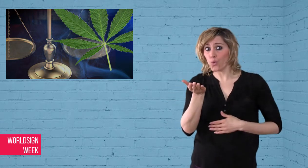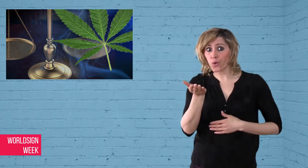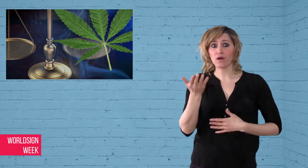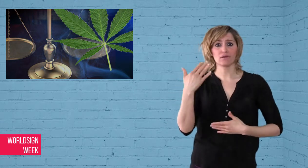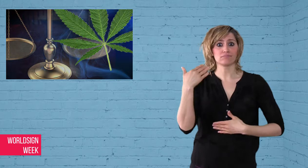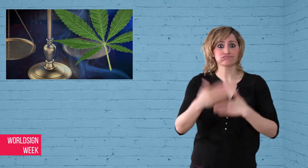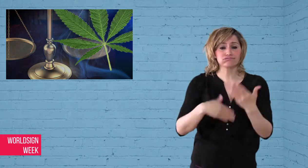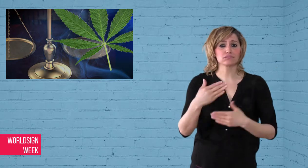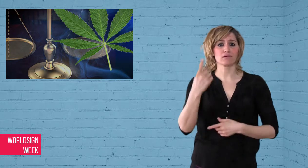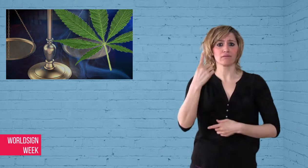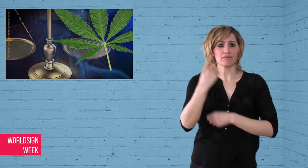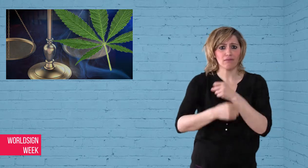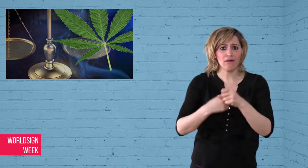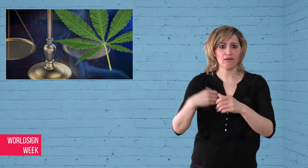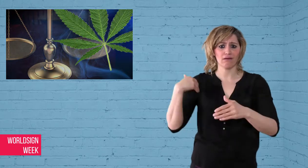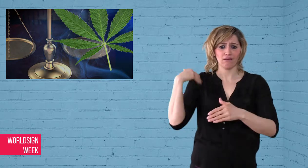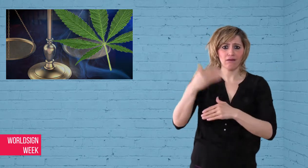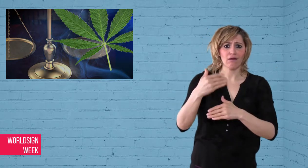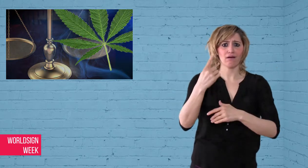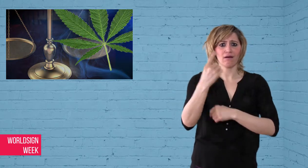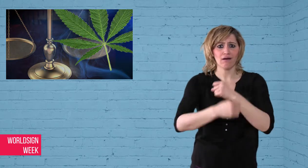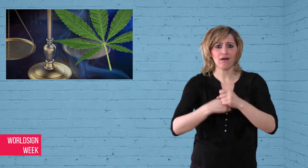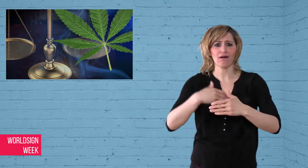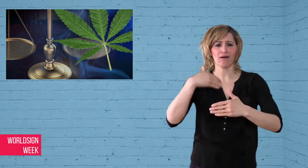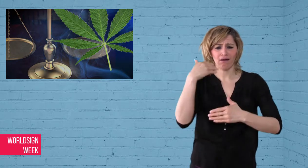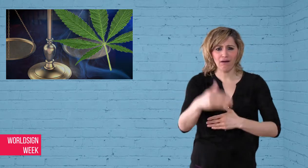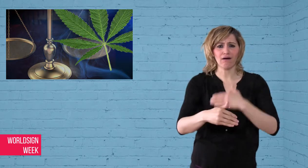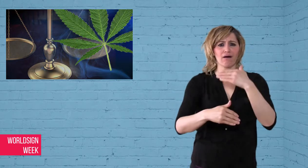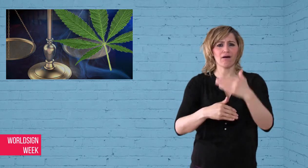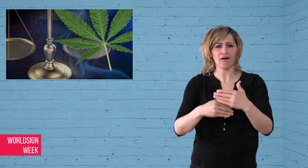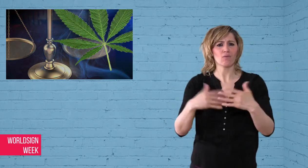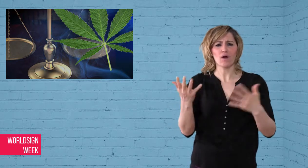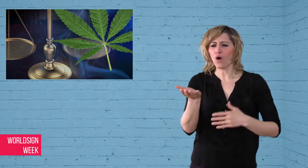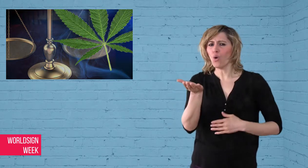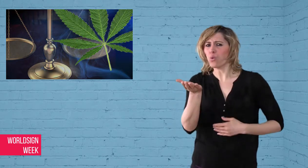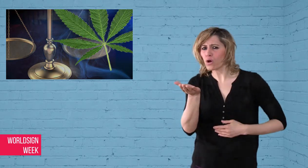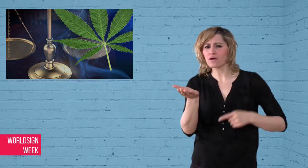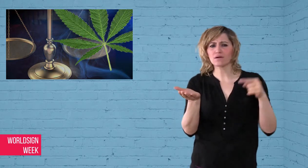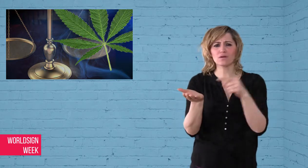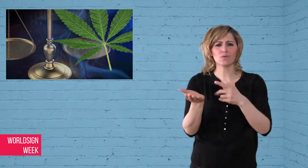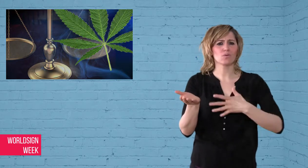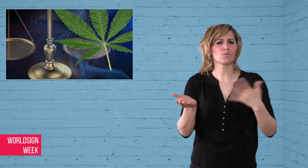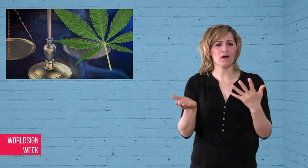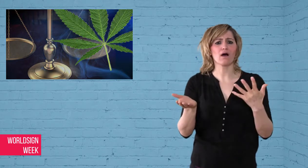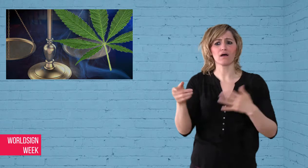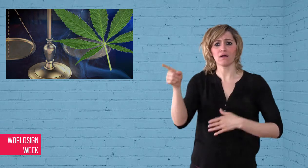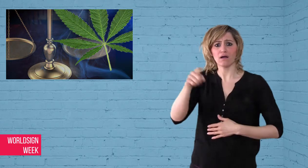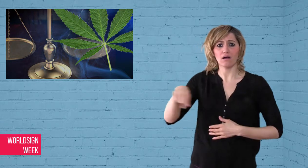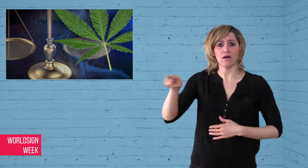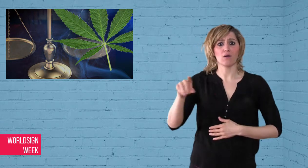ban. They believe the ban is an